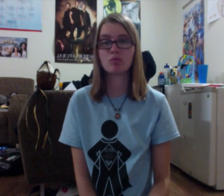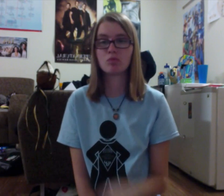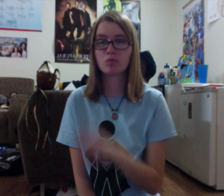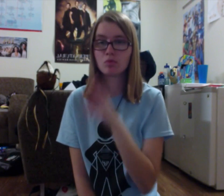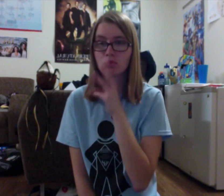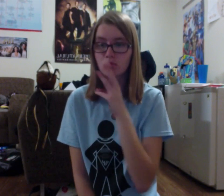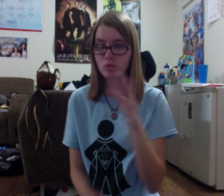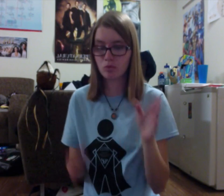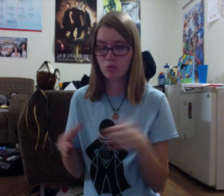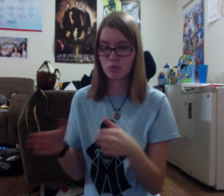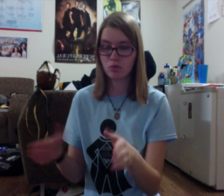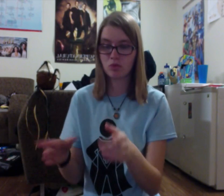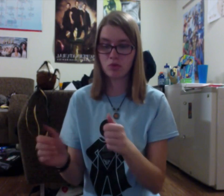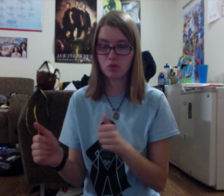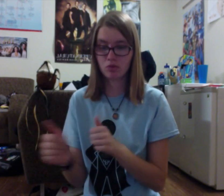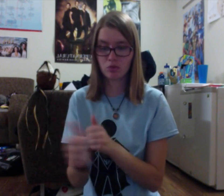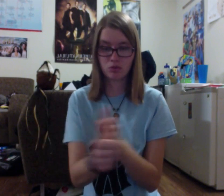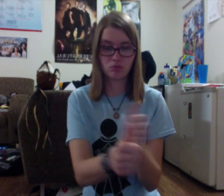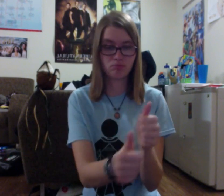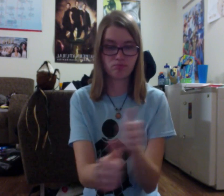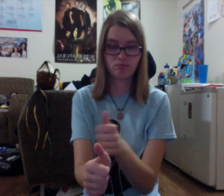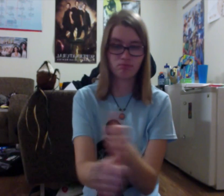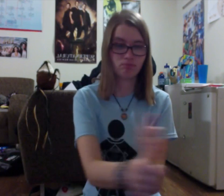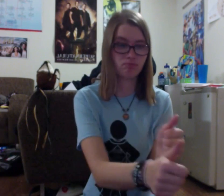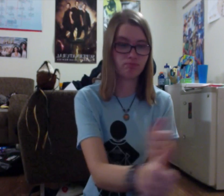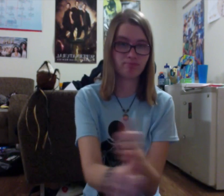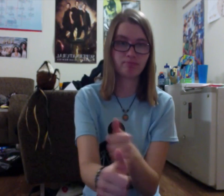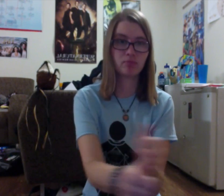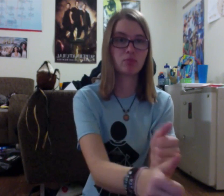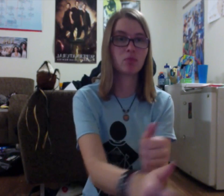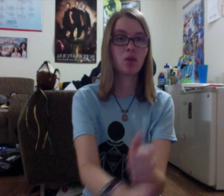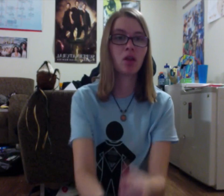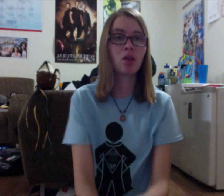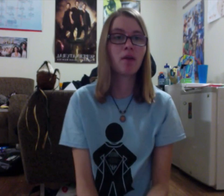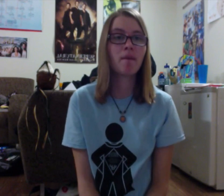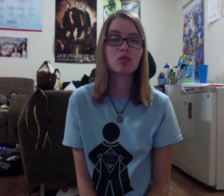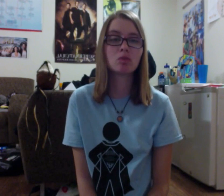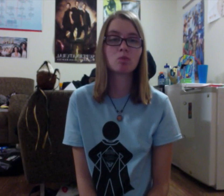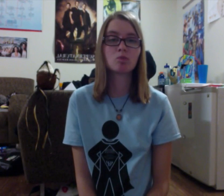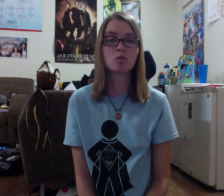and followed the river.